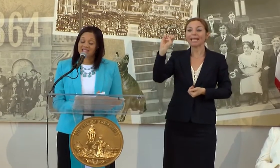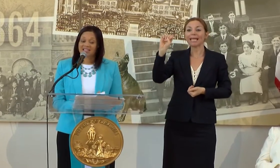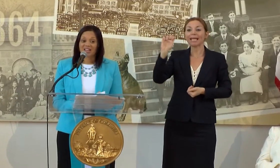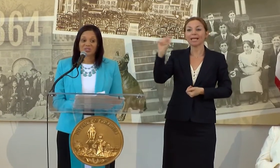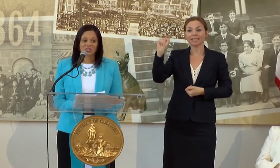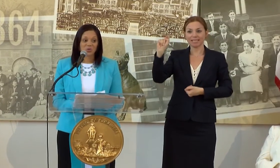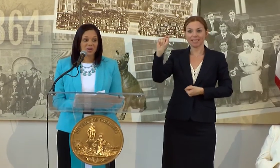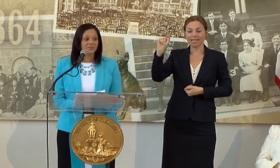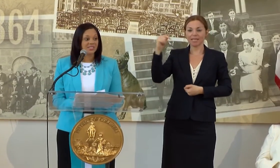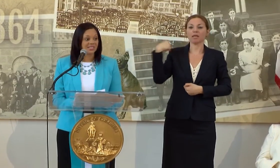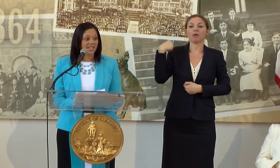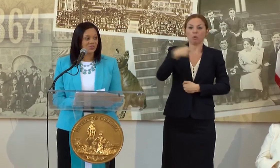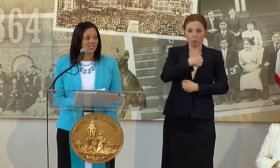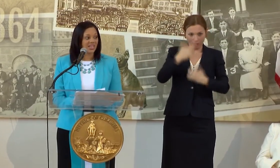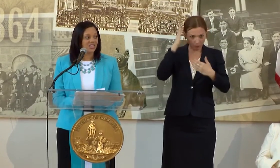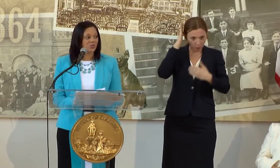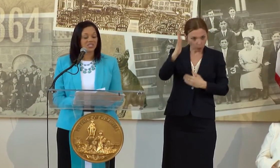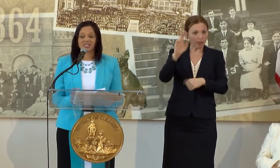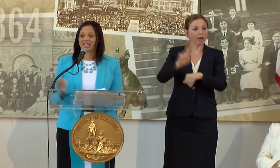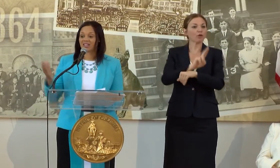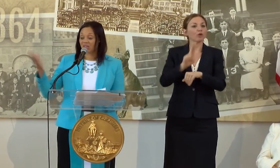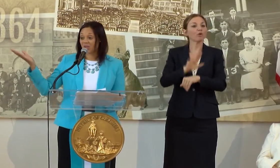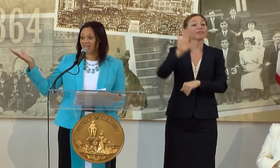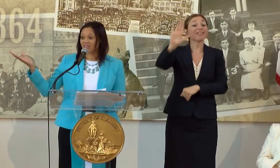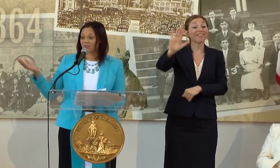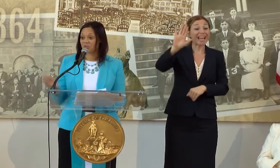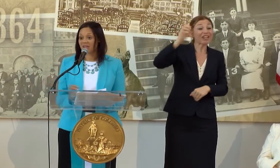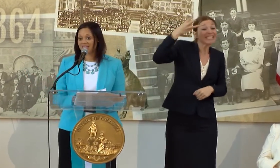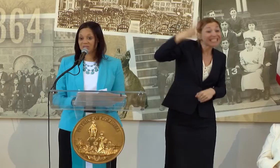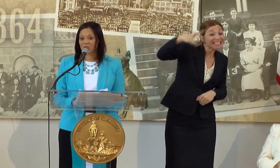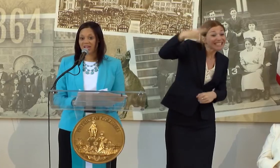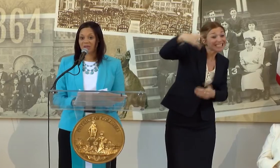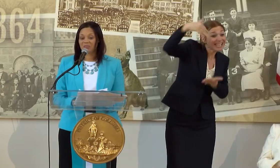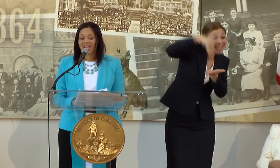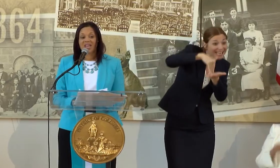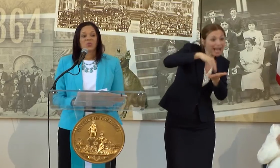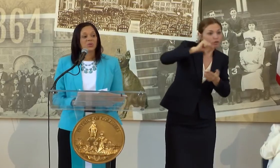16,000 SQUARE FOOT SOUND STAGE WHICH IS LOCATED A FEW BLOCKS AWAY.